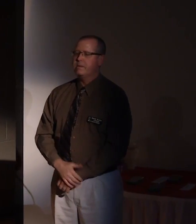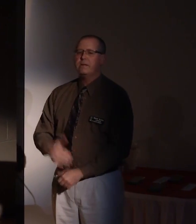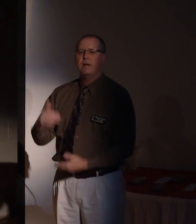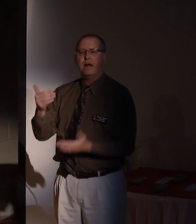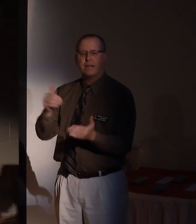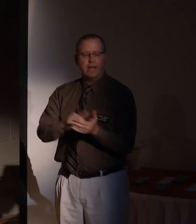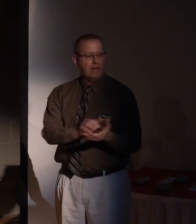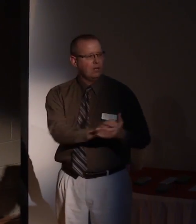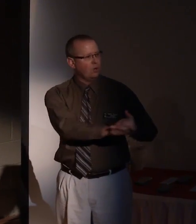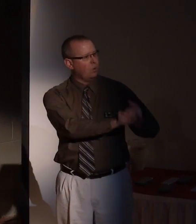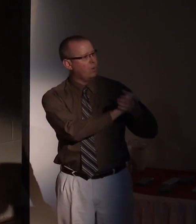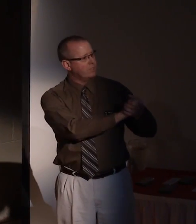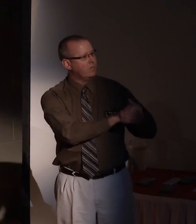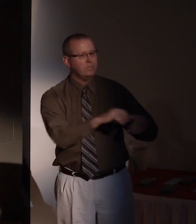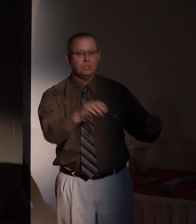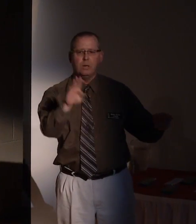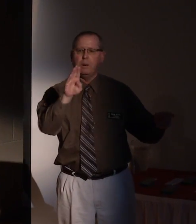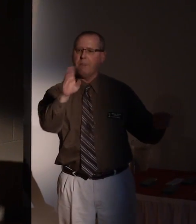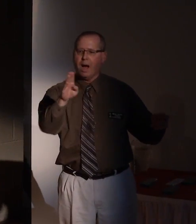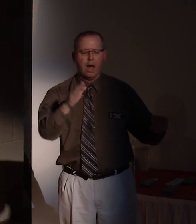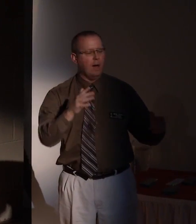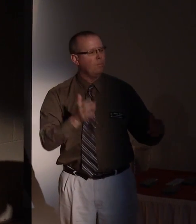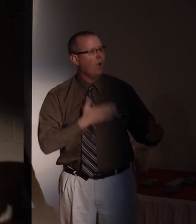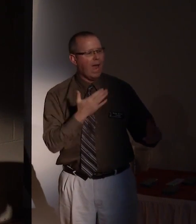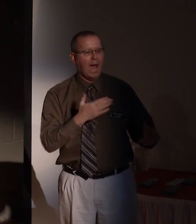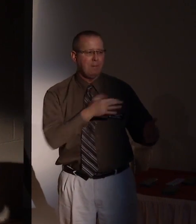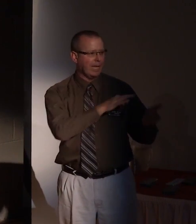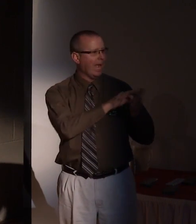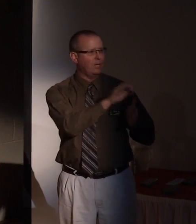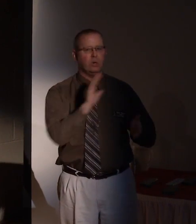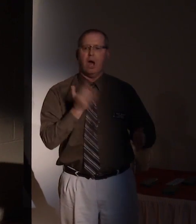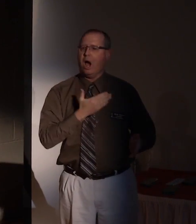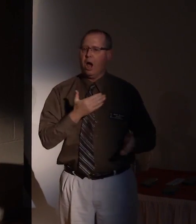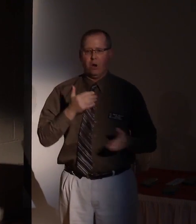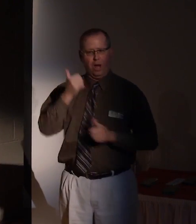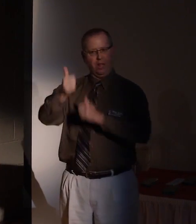Once again, congratulations, Bob. We're glad to count you as one of our own and proud of the work